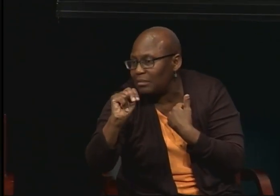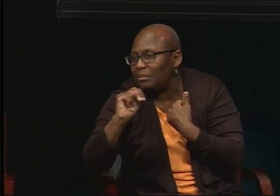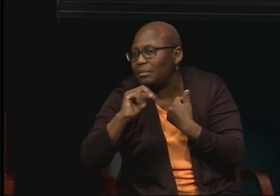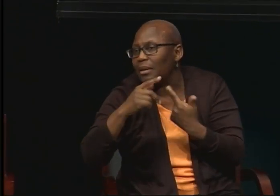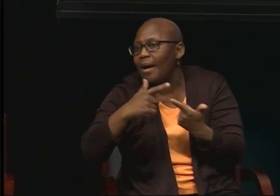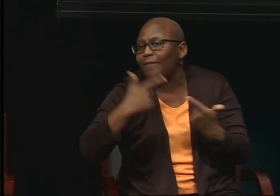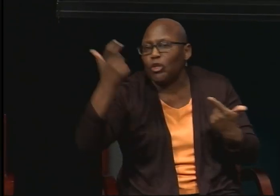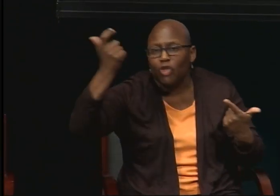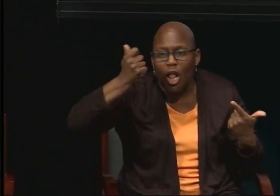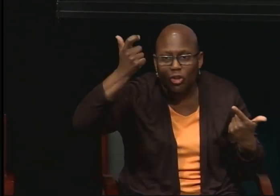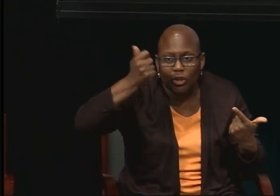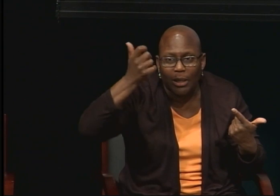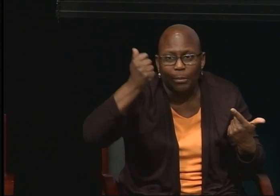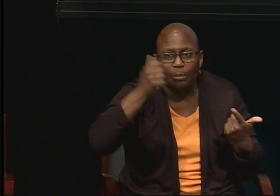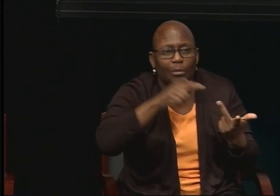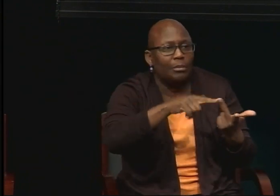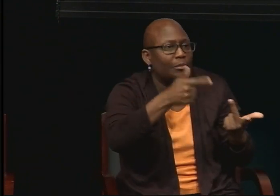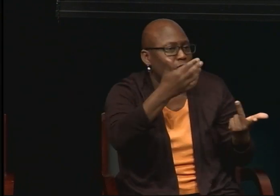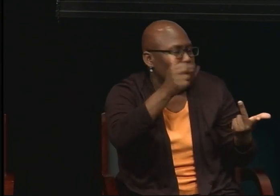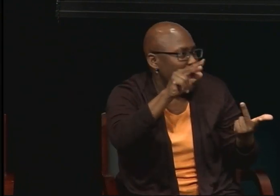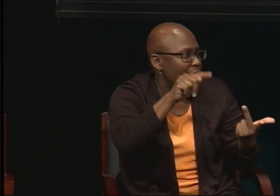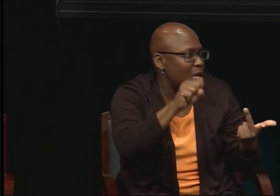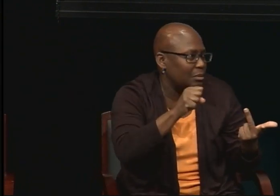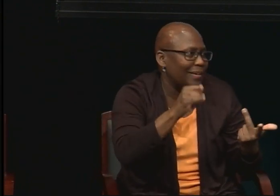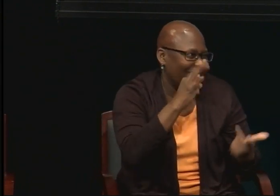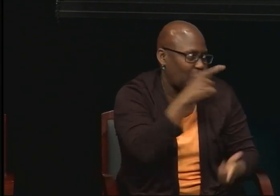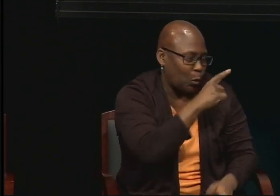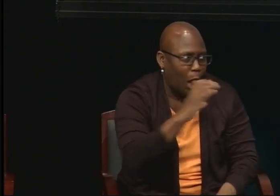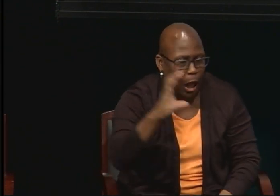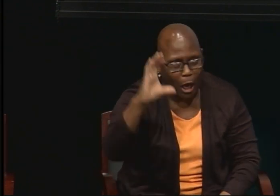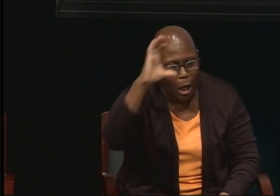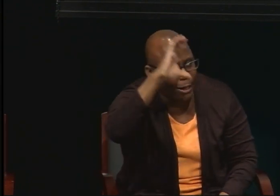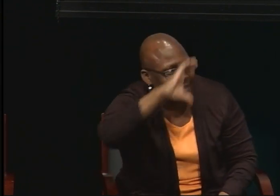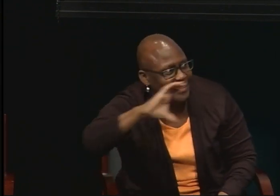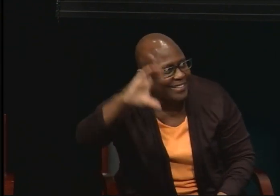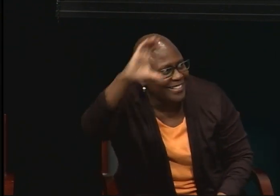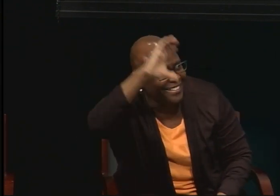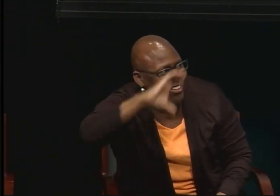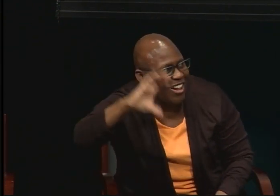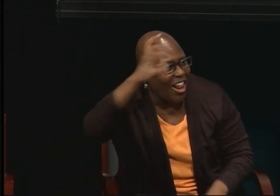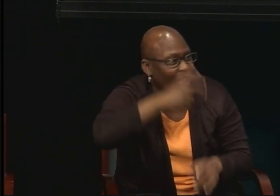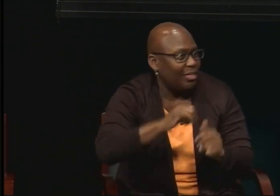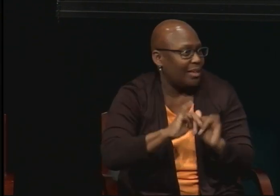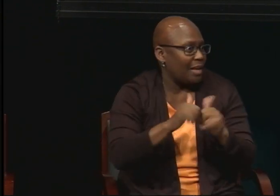that you need to put in, I for instance had a full scholarship ride through my entire college career to my PhD.